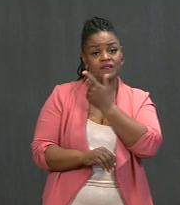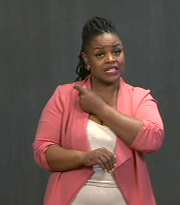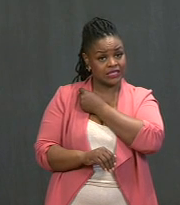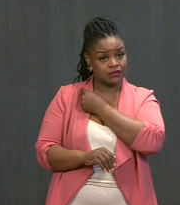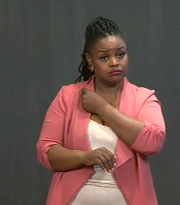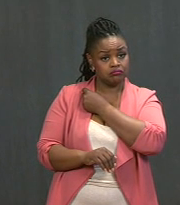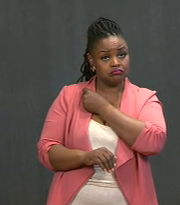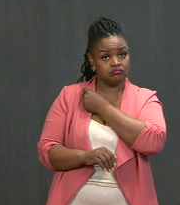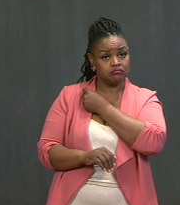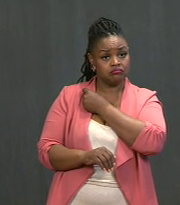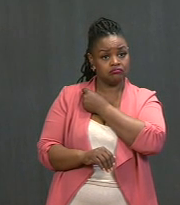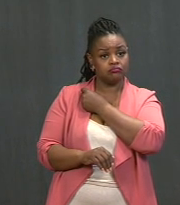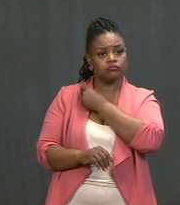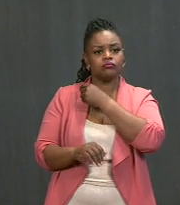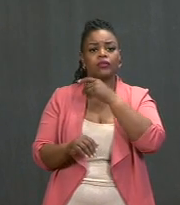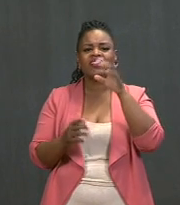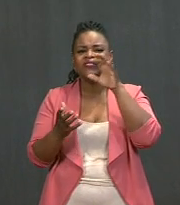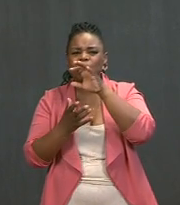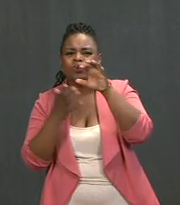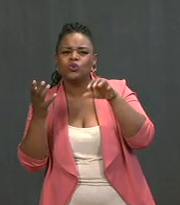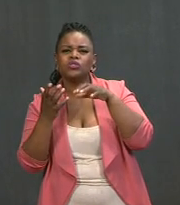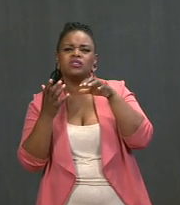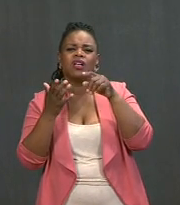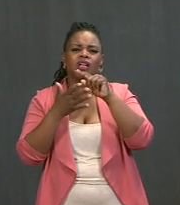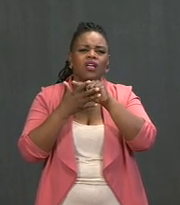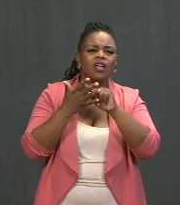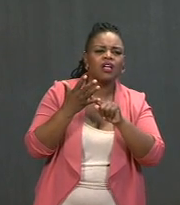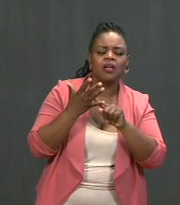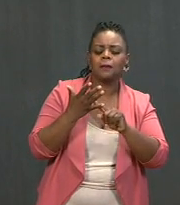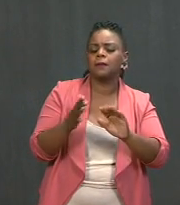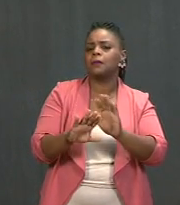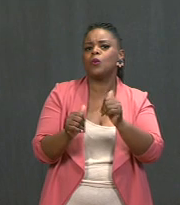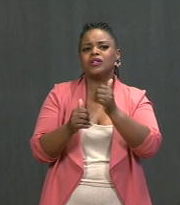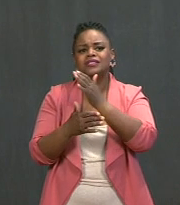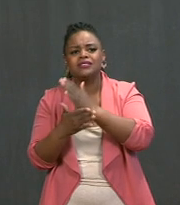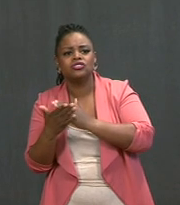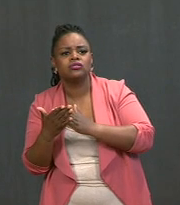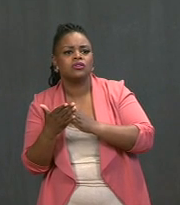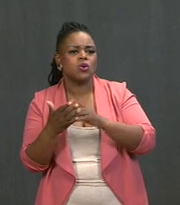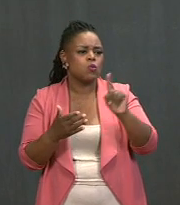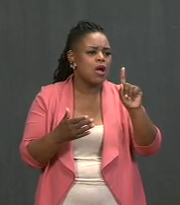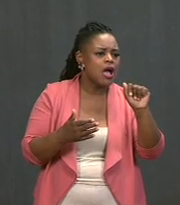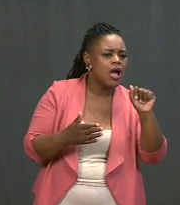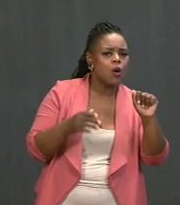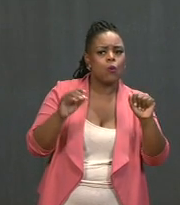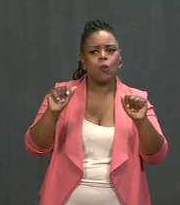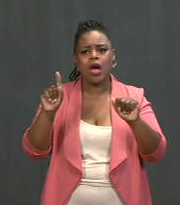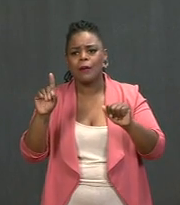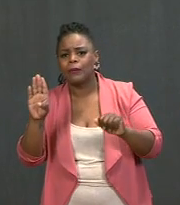No more confusing rules. No more confusing restrictions. My message today is a simple one.